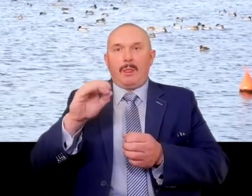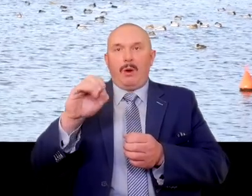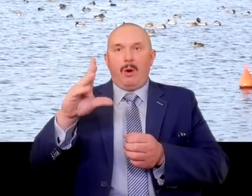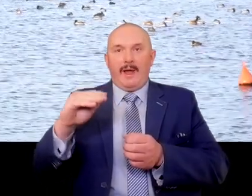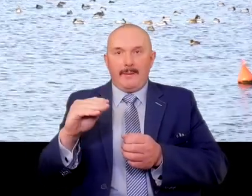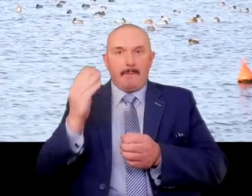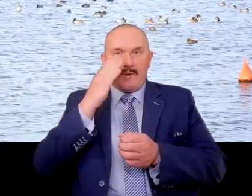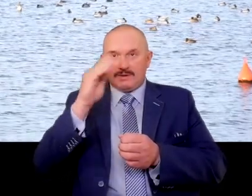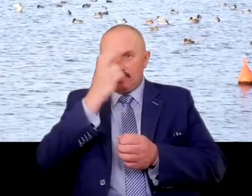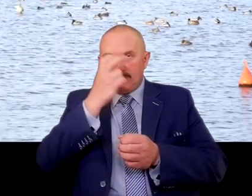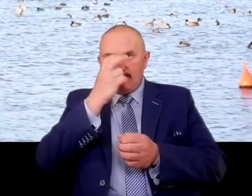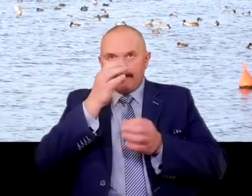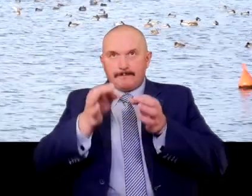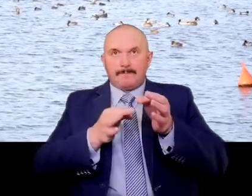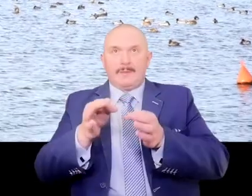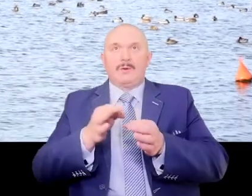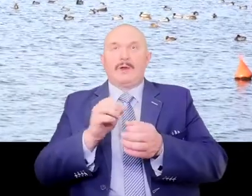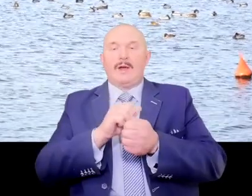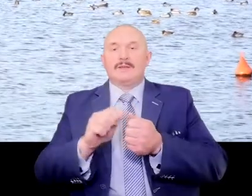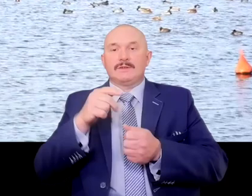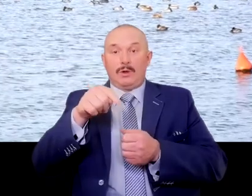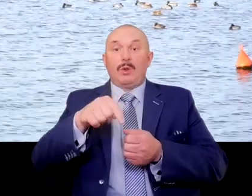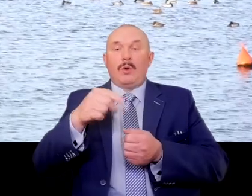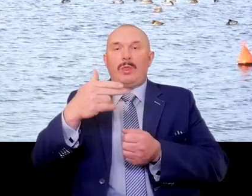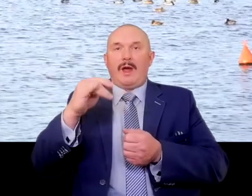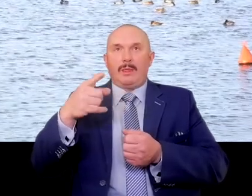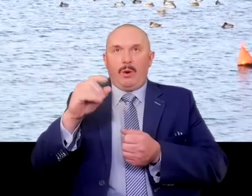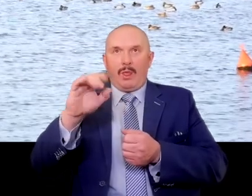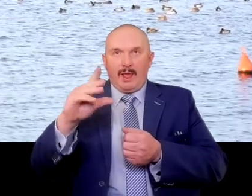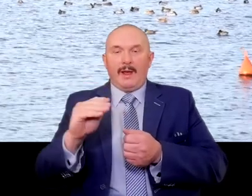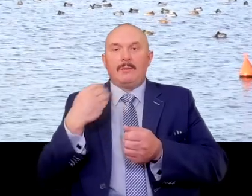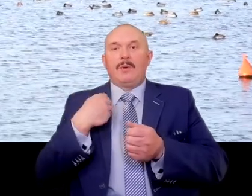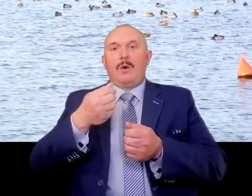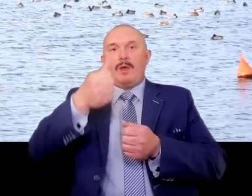A very interesting story is that Nadole was the only Polish enclave,